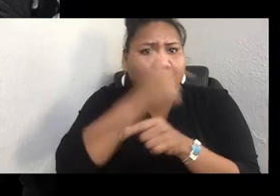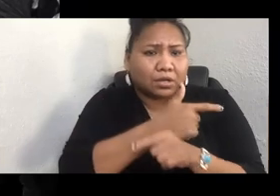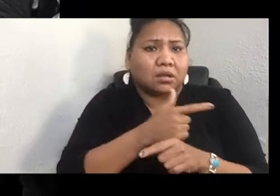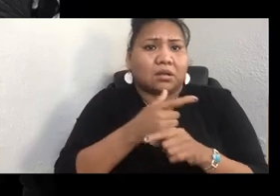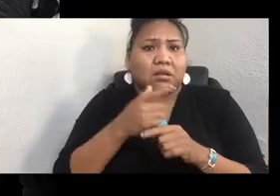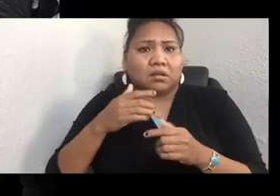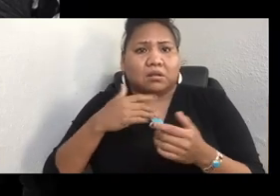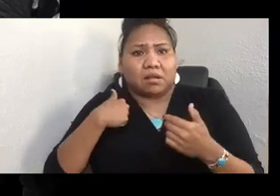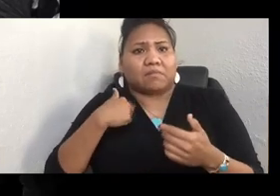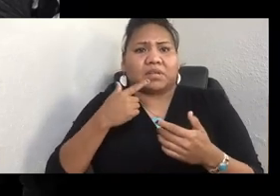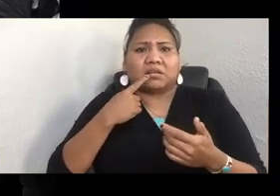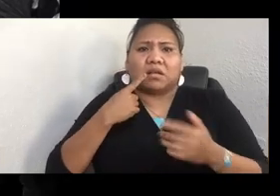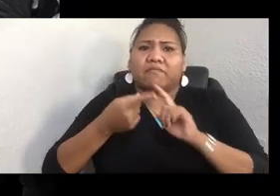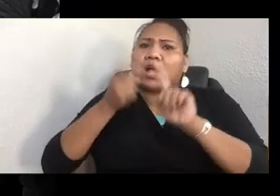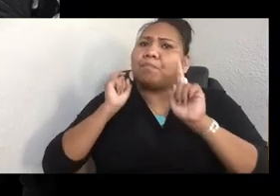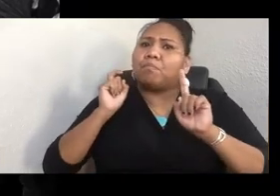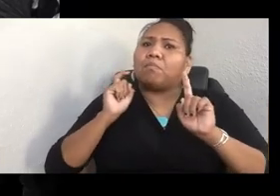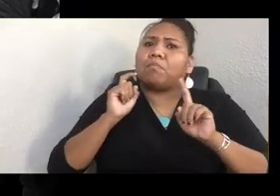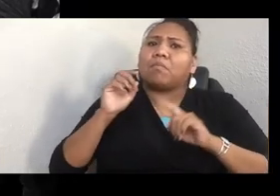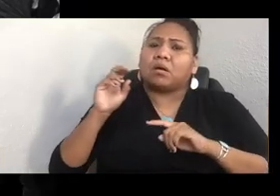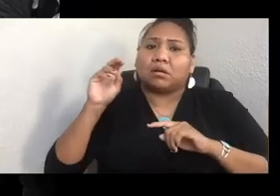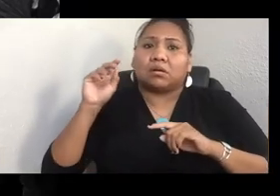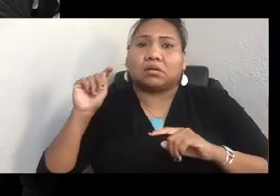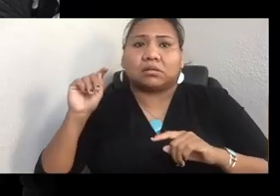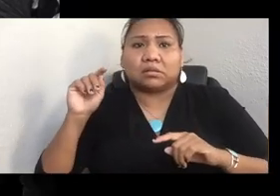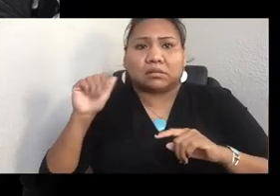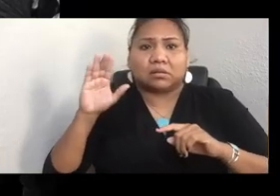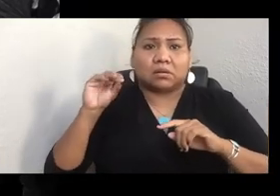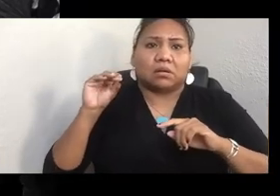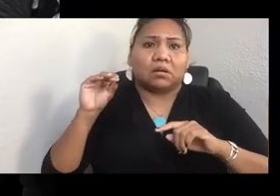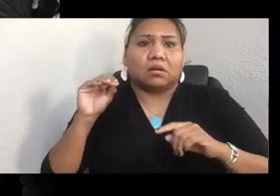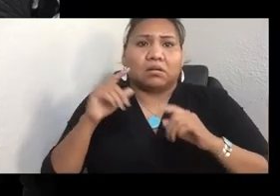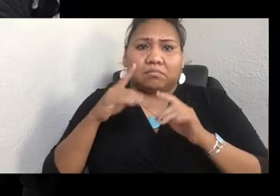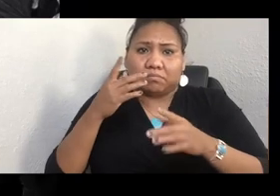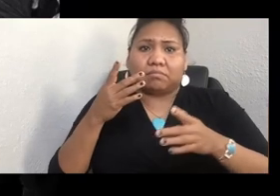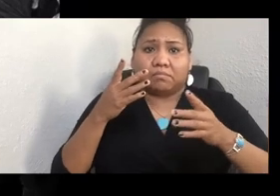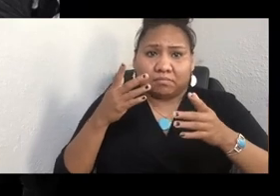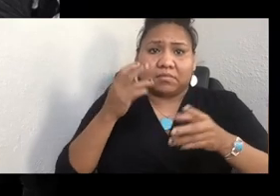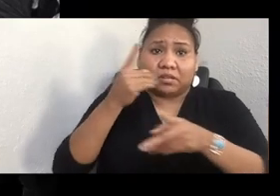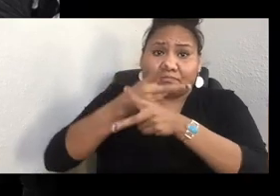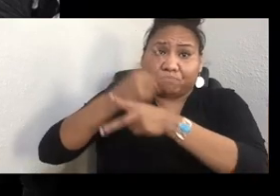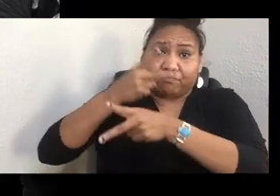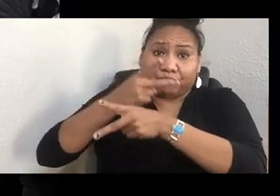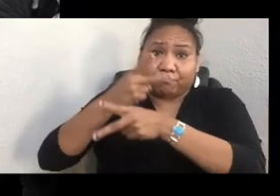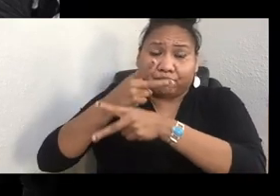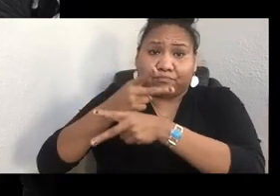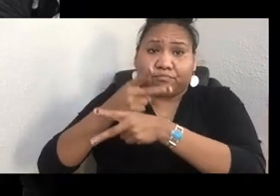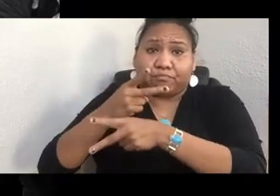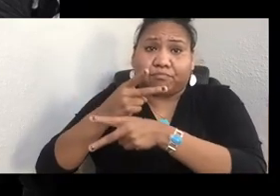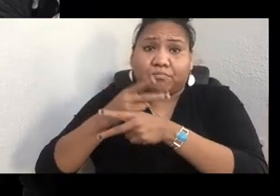It'll take care of you, just like your family, you know?" Uncle John explains that, for millennia, taro